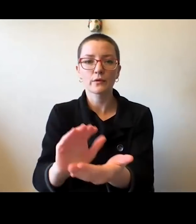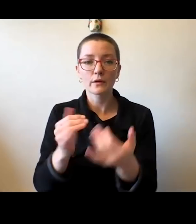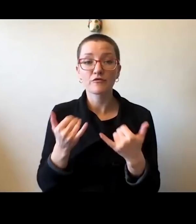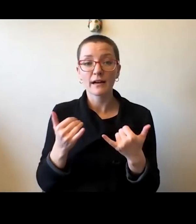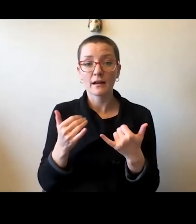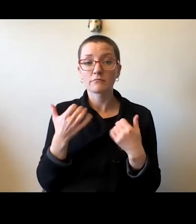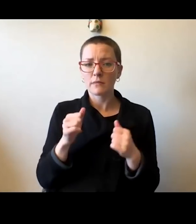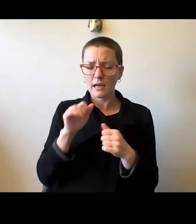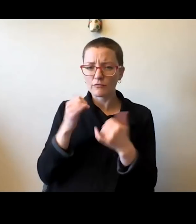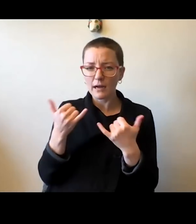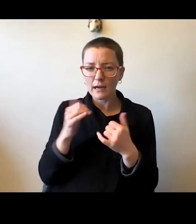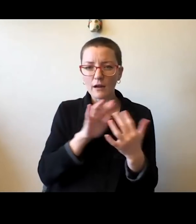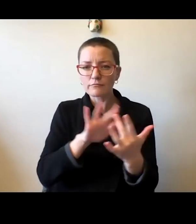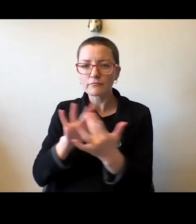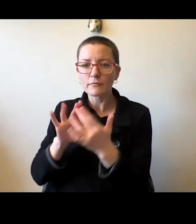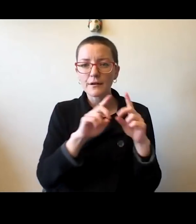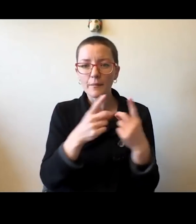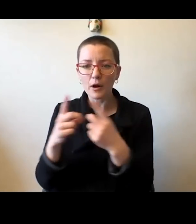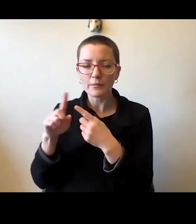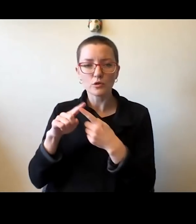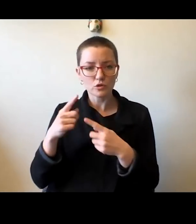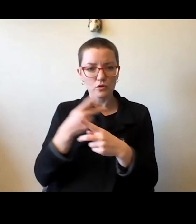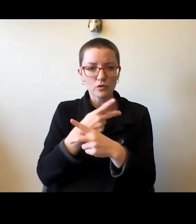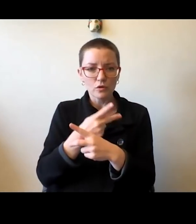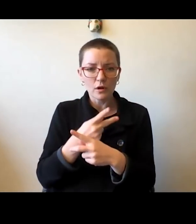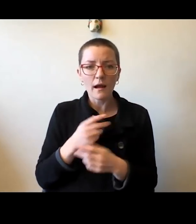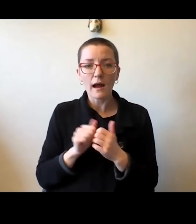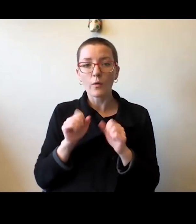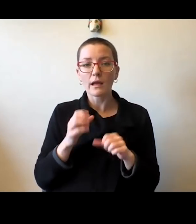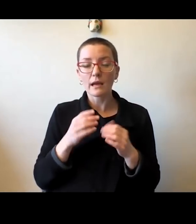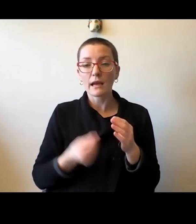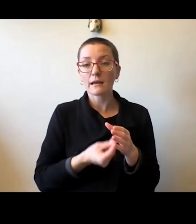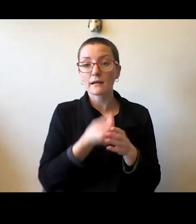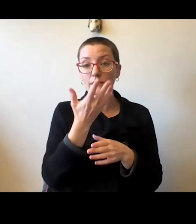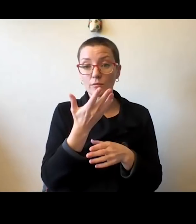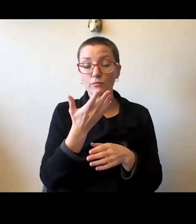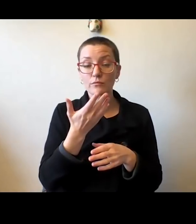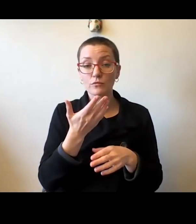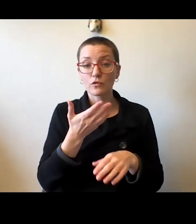to identify a combination of revenue growth opportunities, concurrent with spending cuts